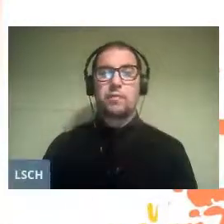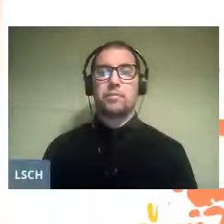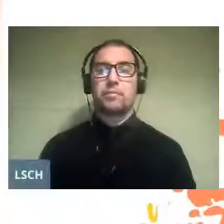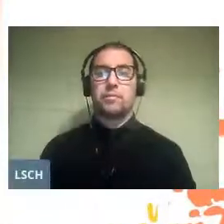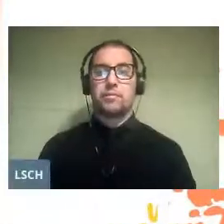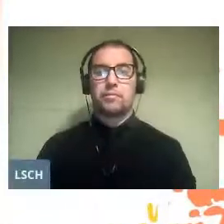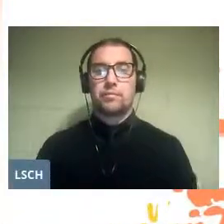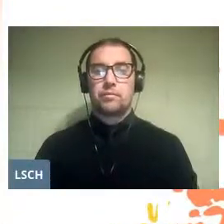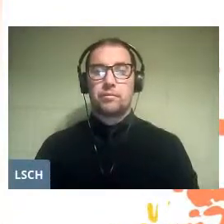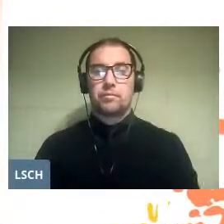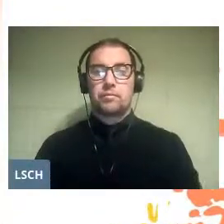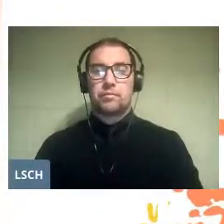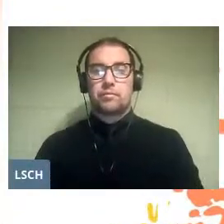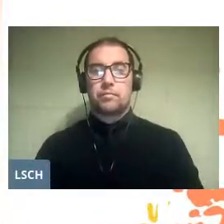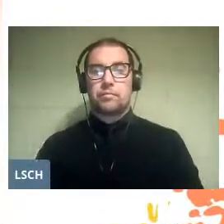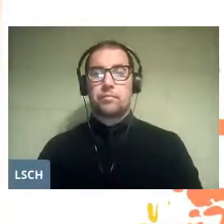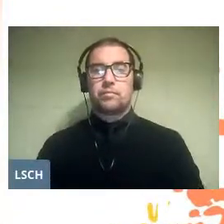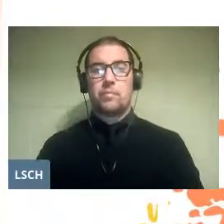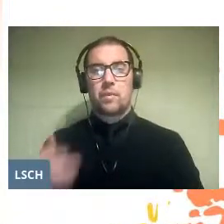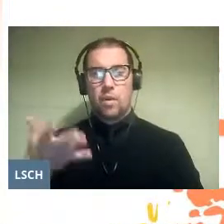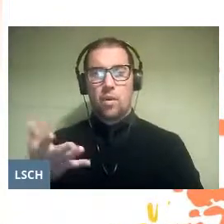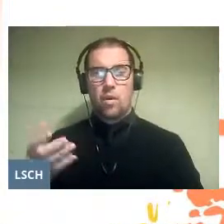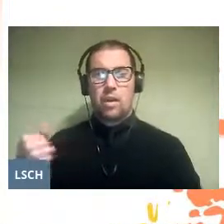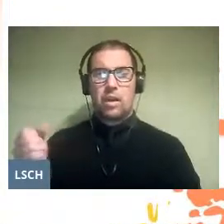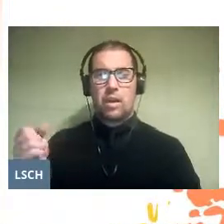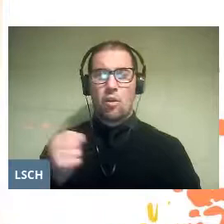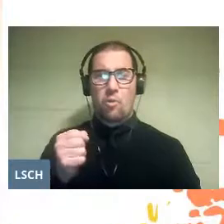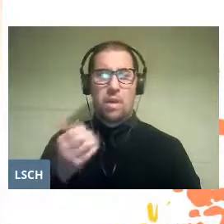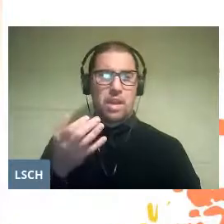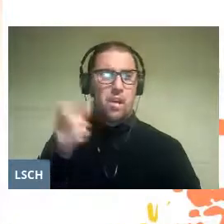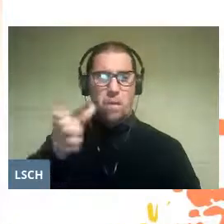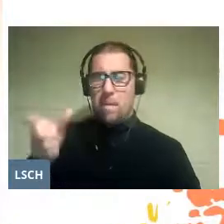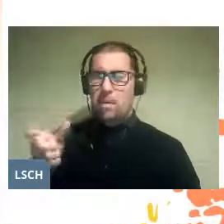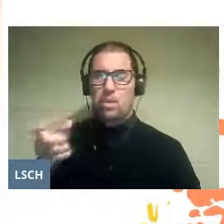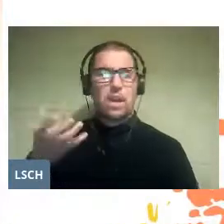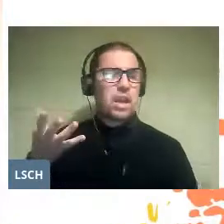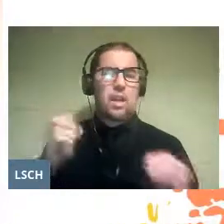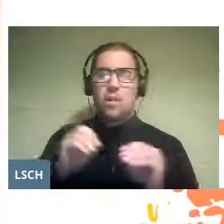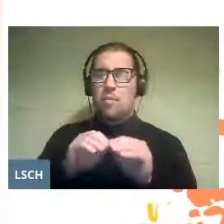Today we are accompanied by an inspiring muse of the magic of the stages,